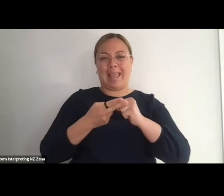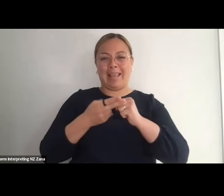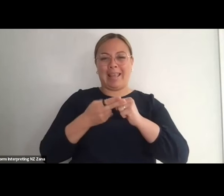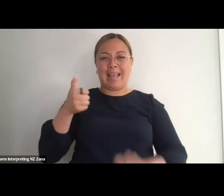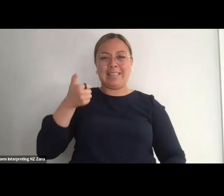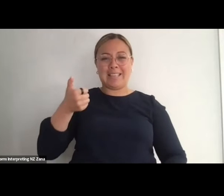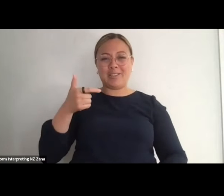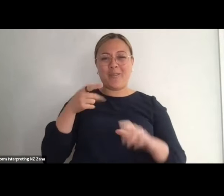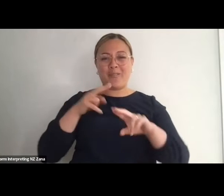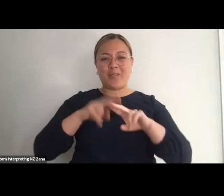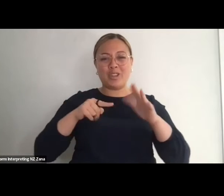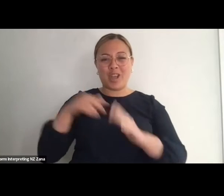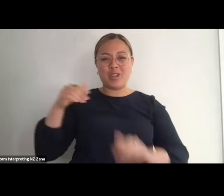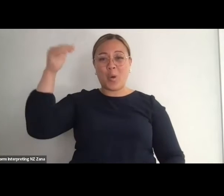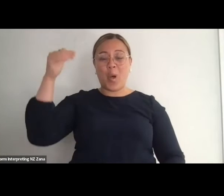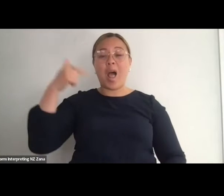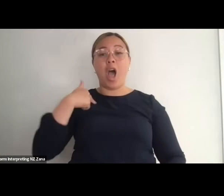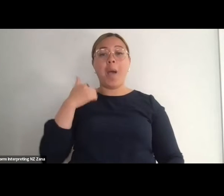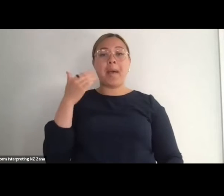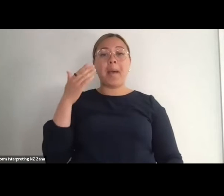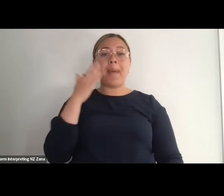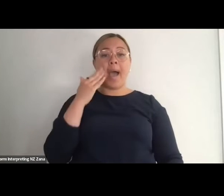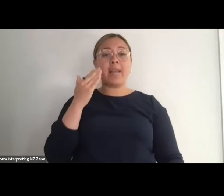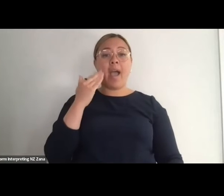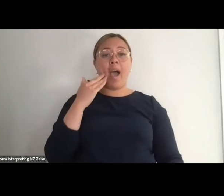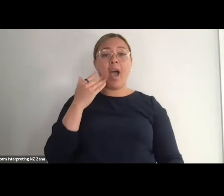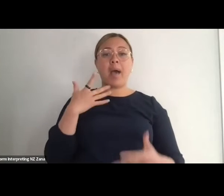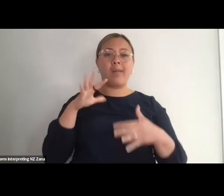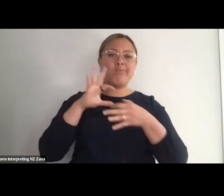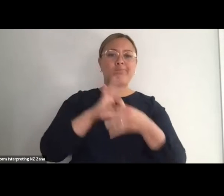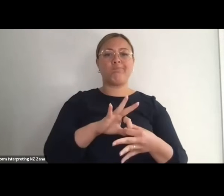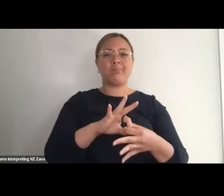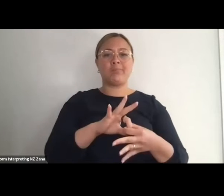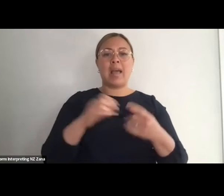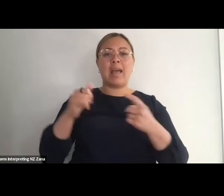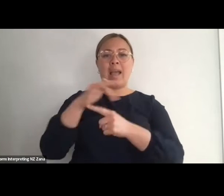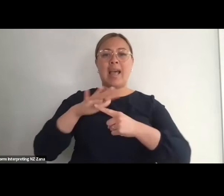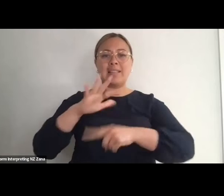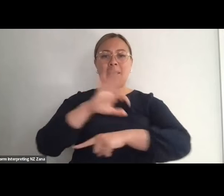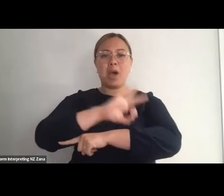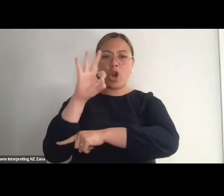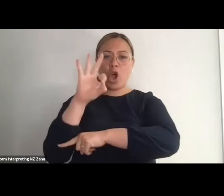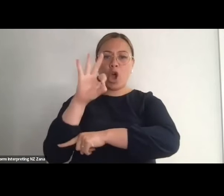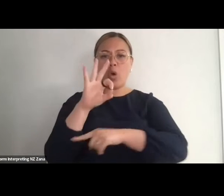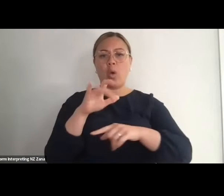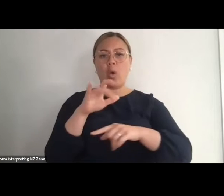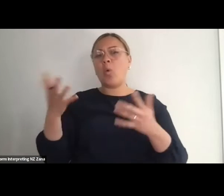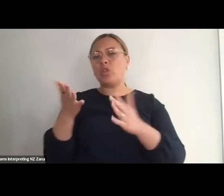Pākehā but is deeply rooted in Ngāti Porou ki Mataora Te Whakatōhea, Te Aitanga-a-Mate